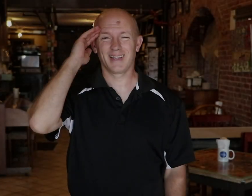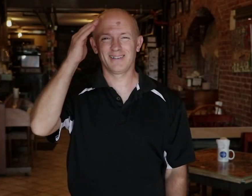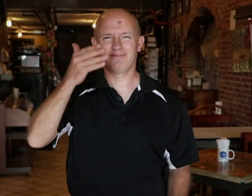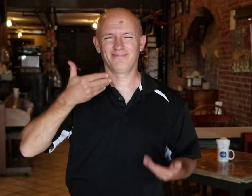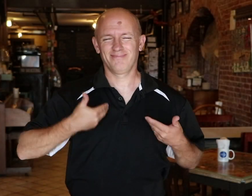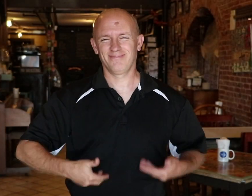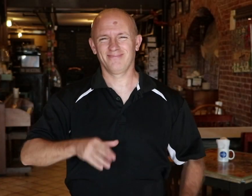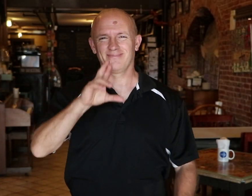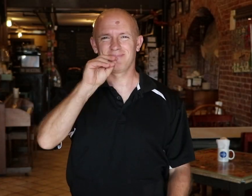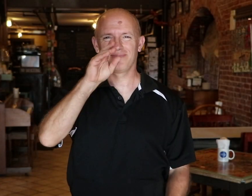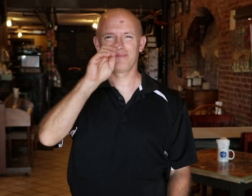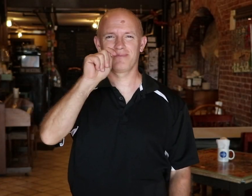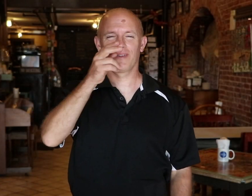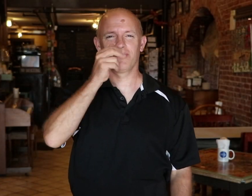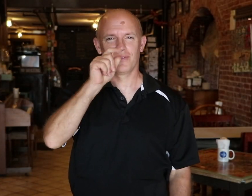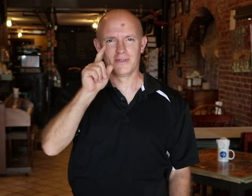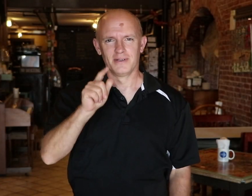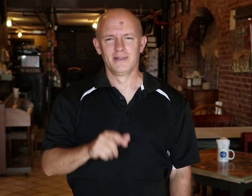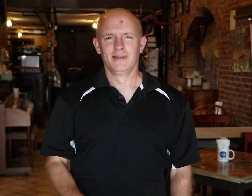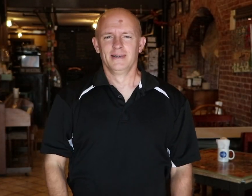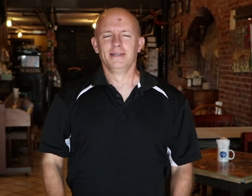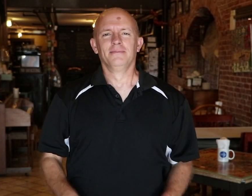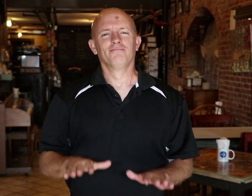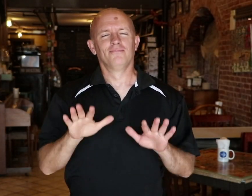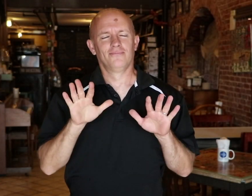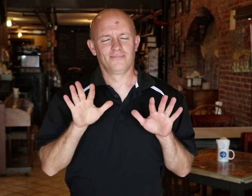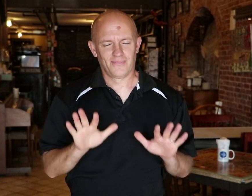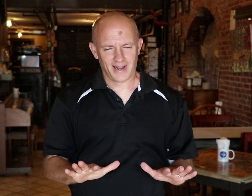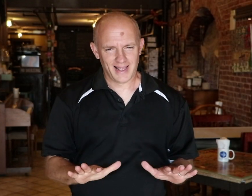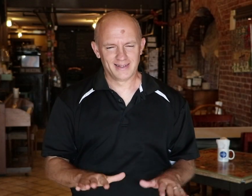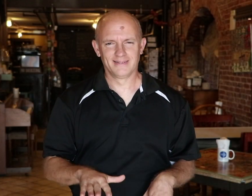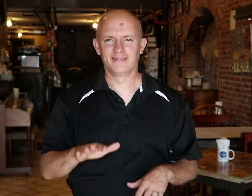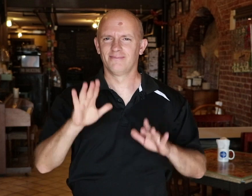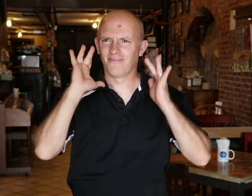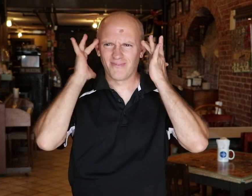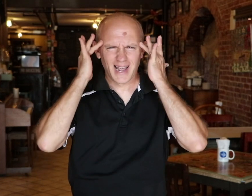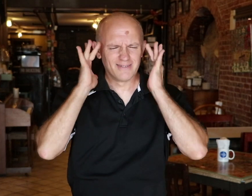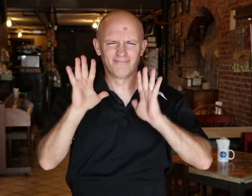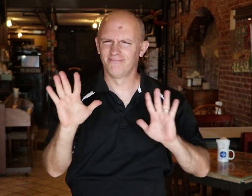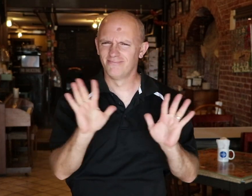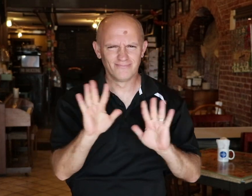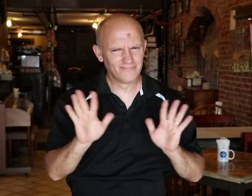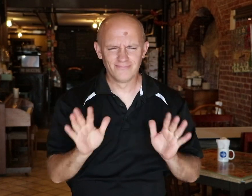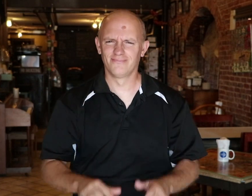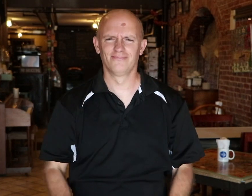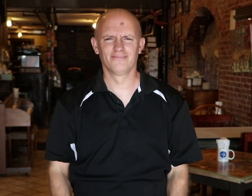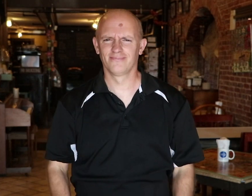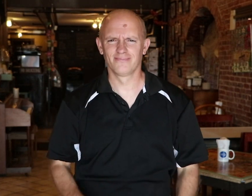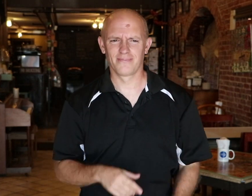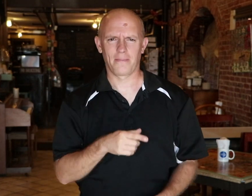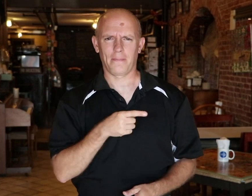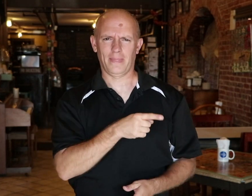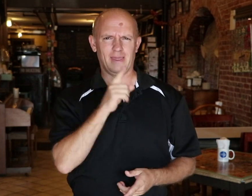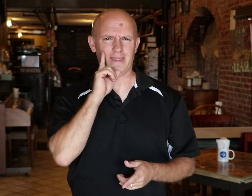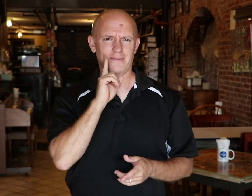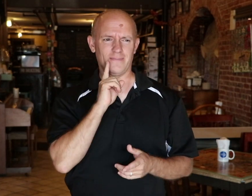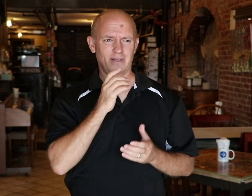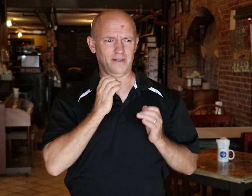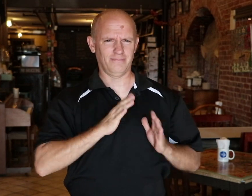Hello, I'm Robert Hall and I'm here to tell you to just relax don't freak out.